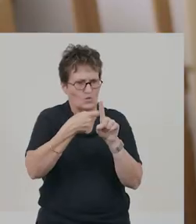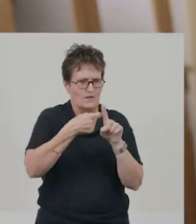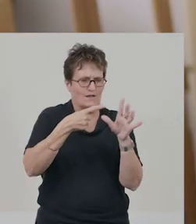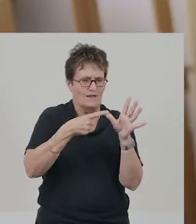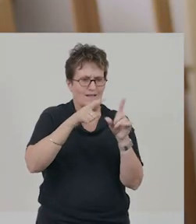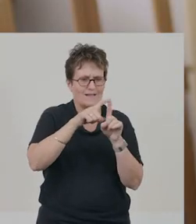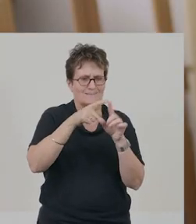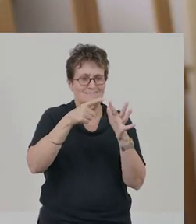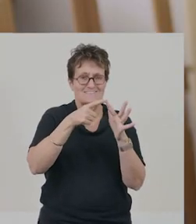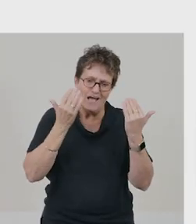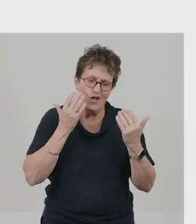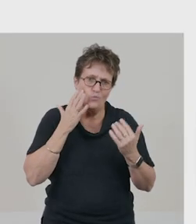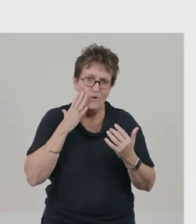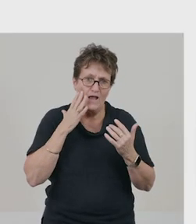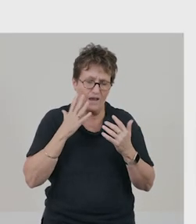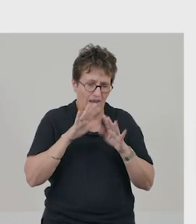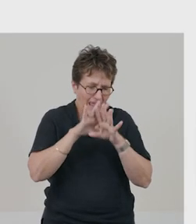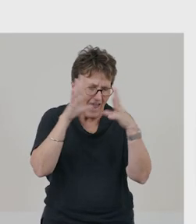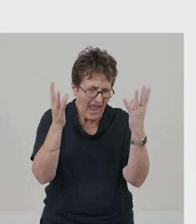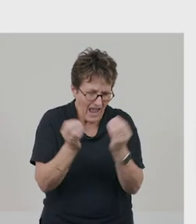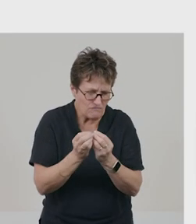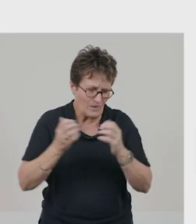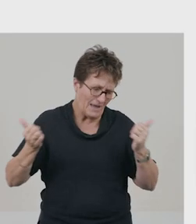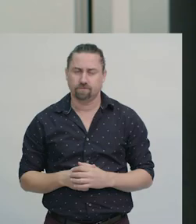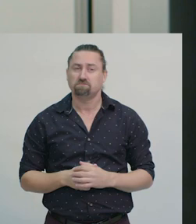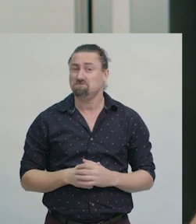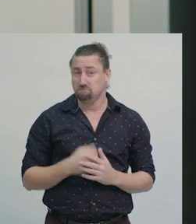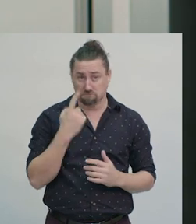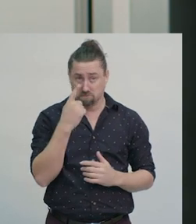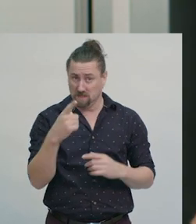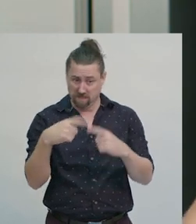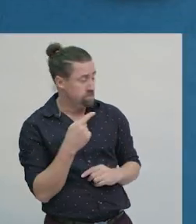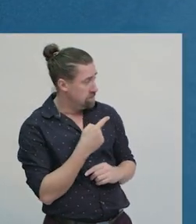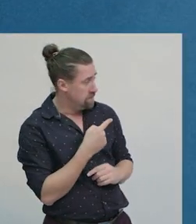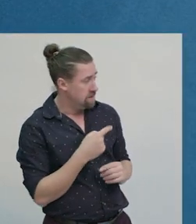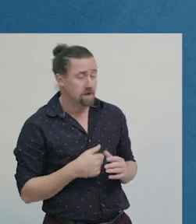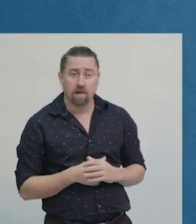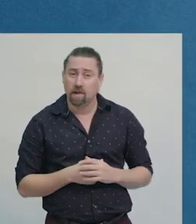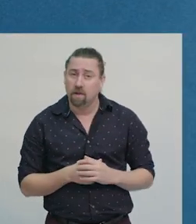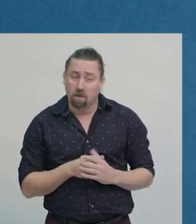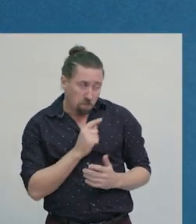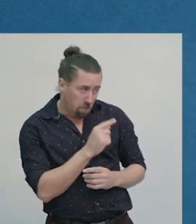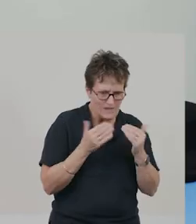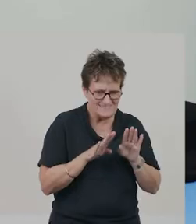In English, we’ll be learning how to make characters come to life, Mathematics will focus on understanding maps,